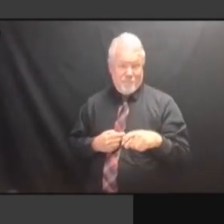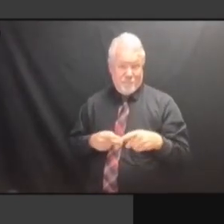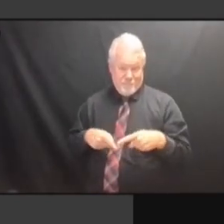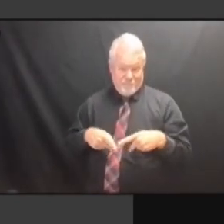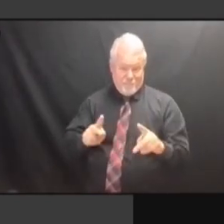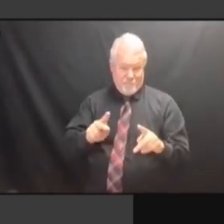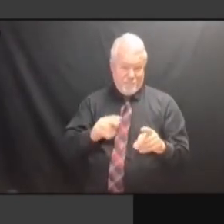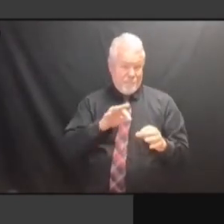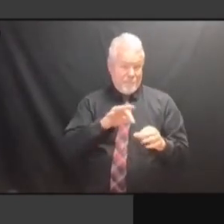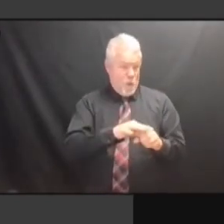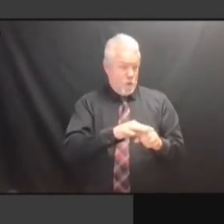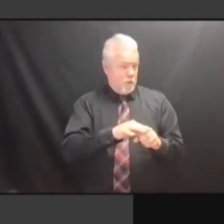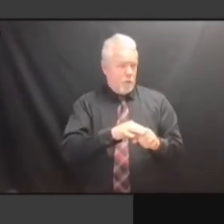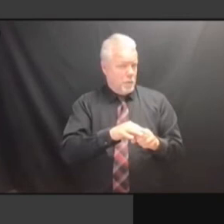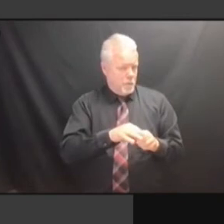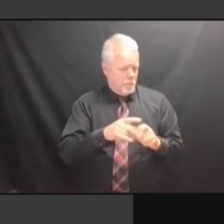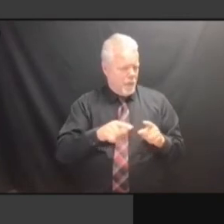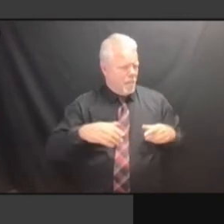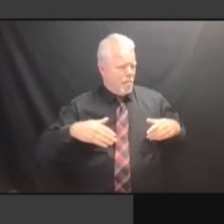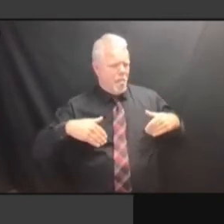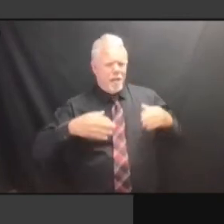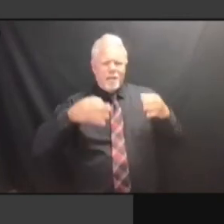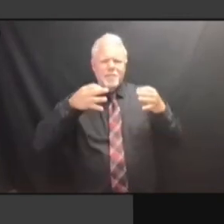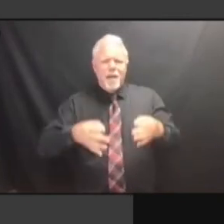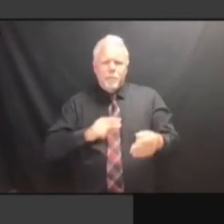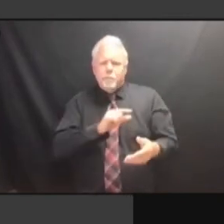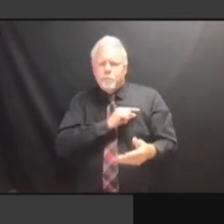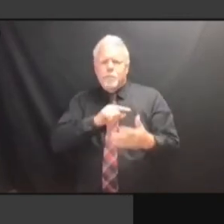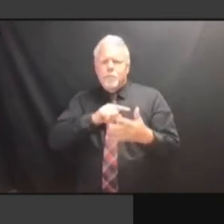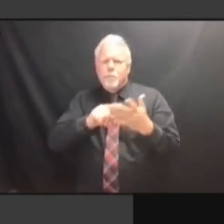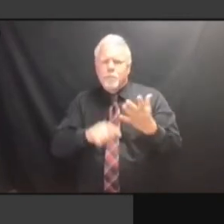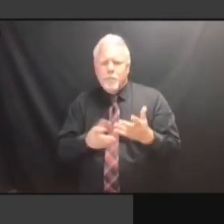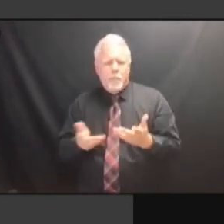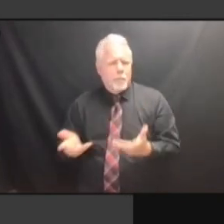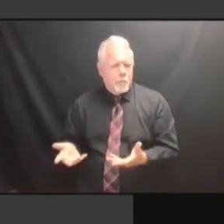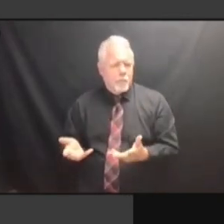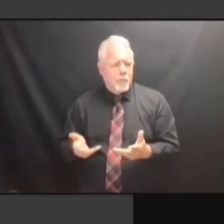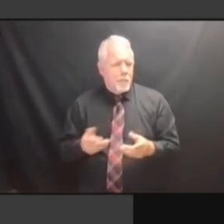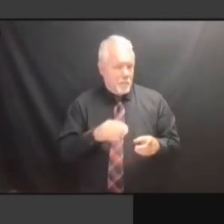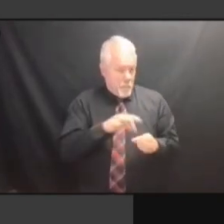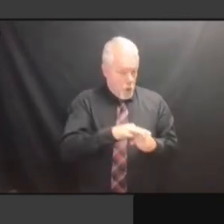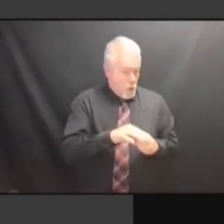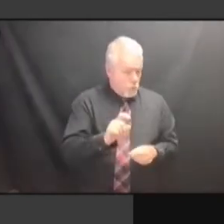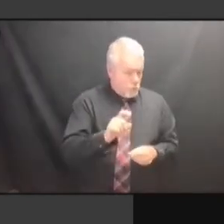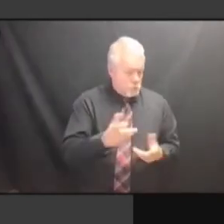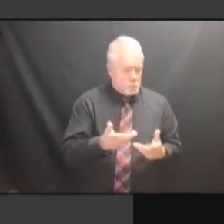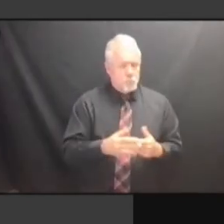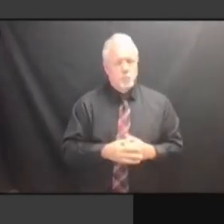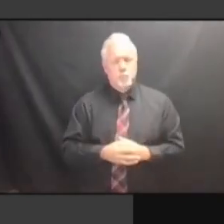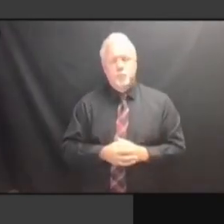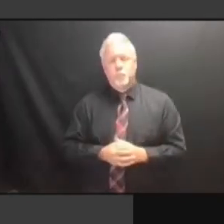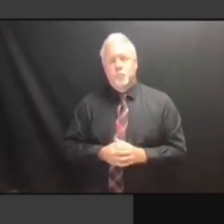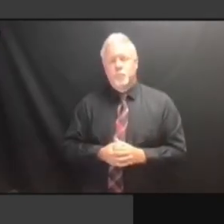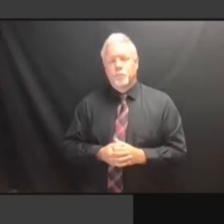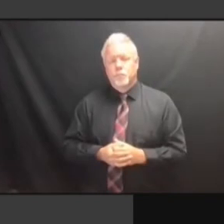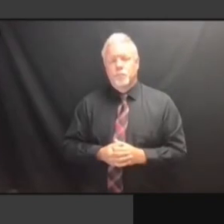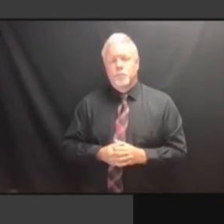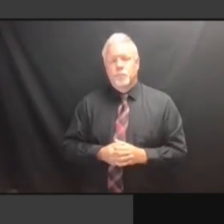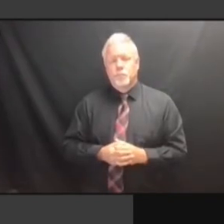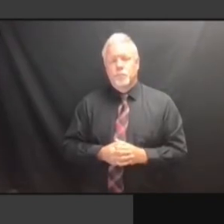INFRASTRUCTURE FOR THOSE PARTICULAR DISQUALIFICATIONS. PARTICULAR DISQUALIFICATIONS. PARTICULAR DISQUALIFICATIONS. >> PARTICULAR DISQUALIFICATIONS. >> THANK PARTICULAR DISQUALIFICATIONS. >> THANK YOU. THANK YOU. THANK YOU. >>